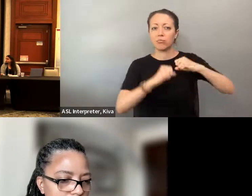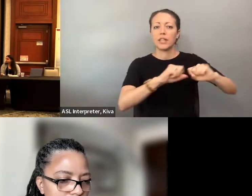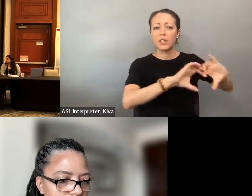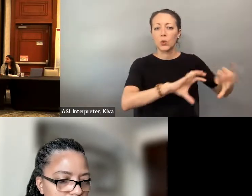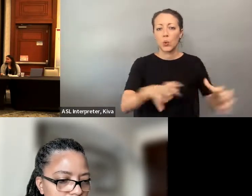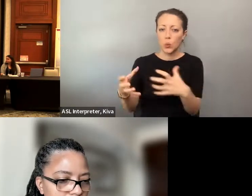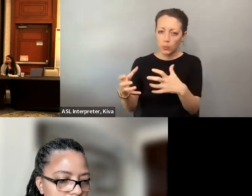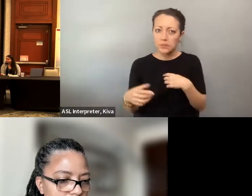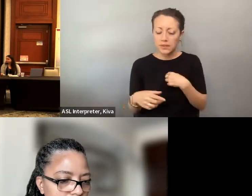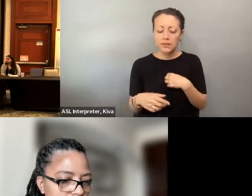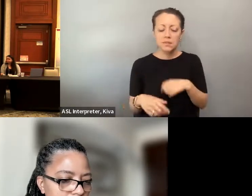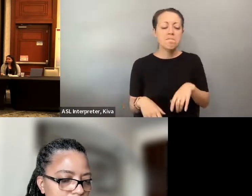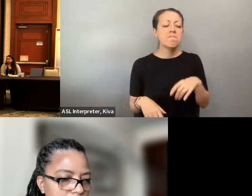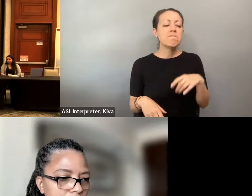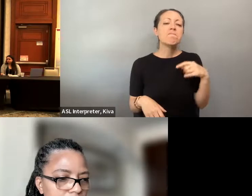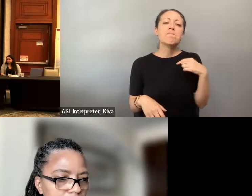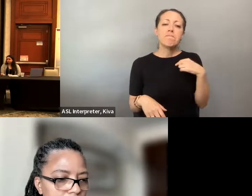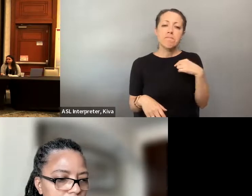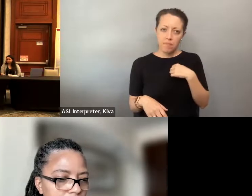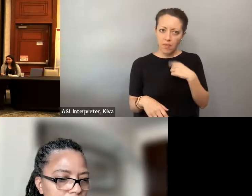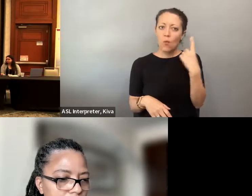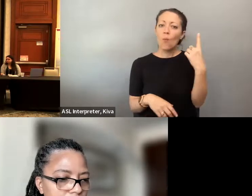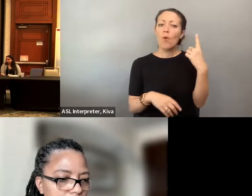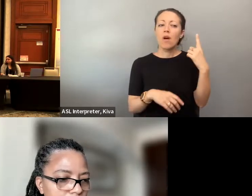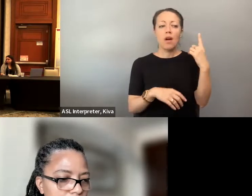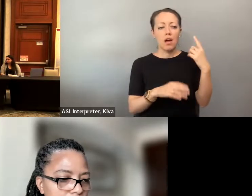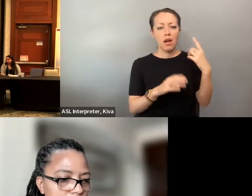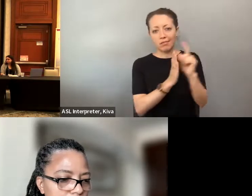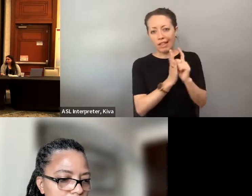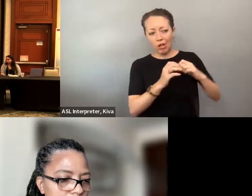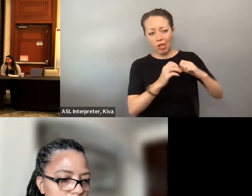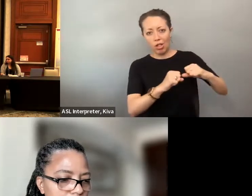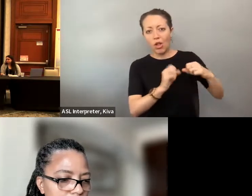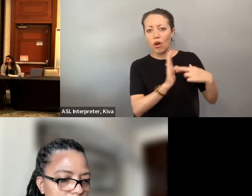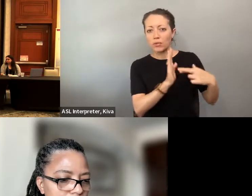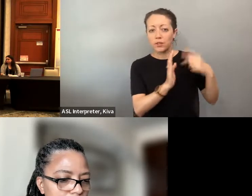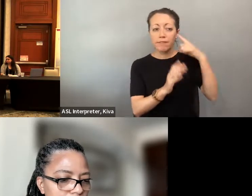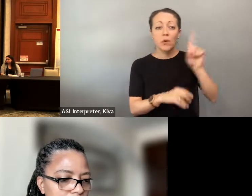So for the last almost 35 years I've been doing description cases for this 7 protected classes. classes. I personally represented a person who was totally deaf.